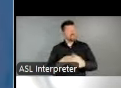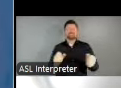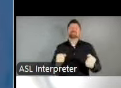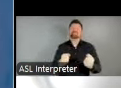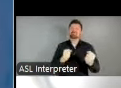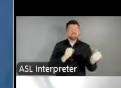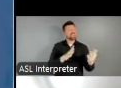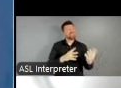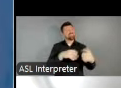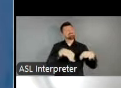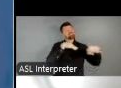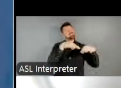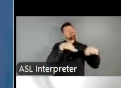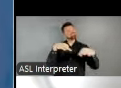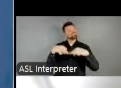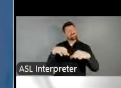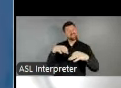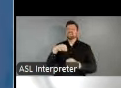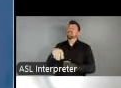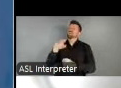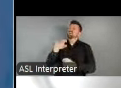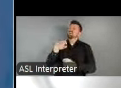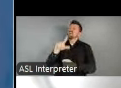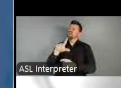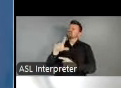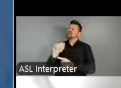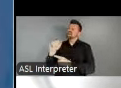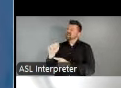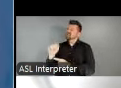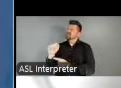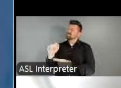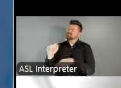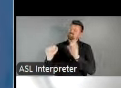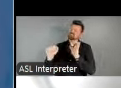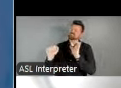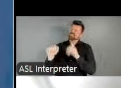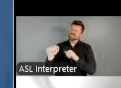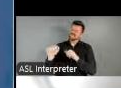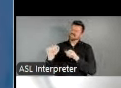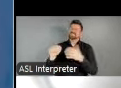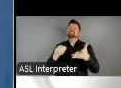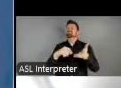and describe local arts agencies or LAAs, but I'm gonna start with the definition in the NEA's